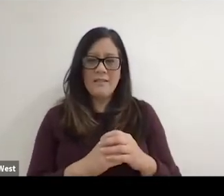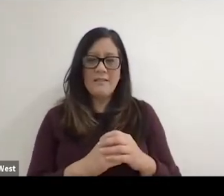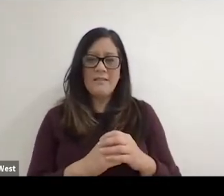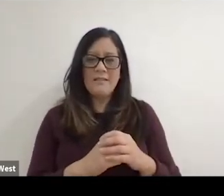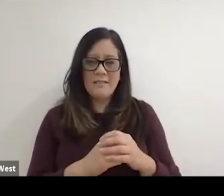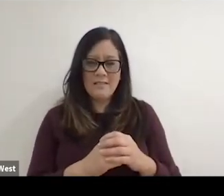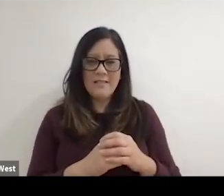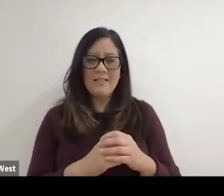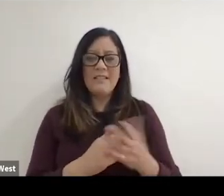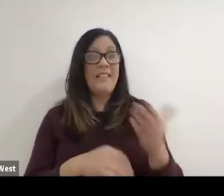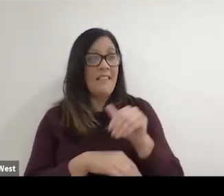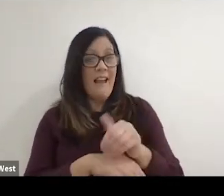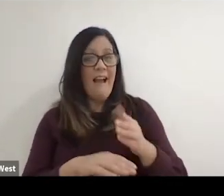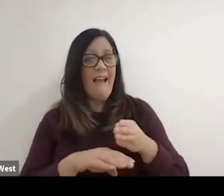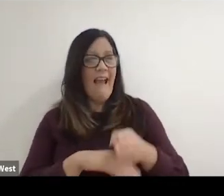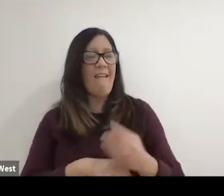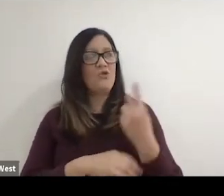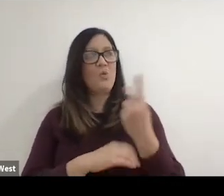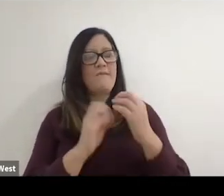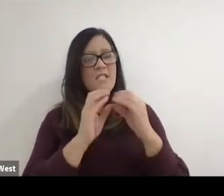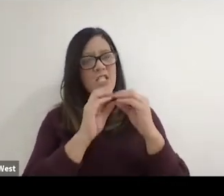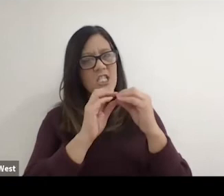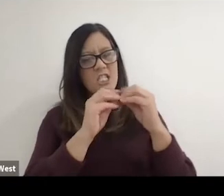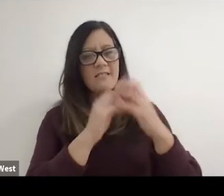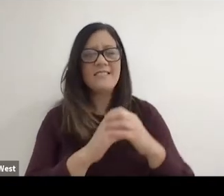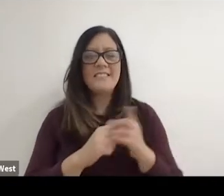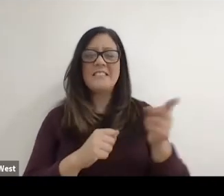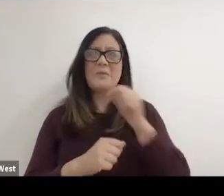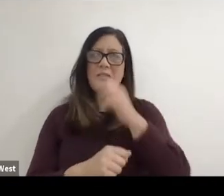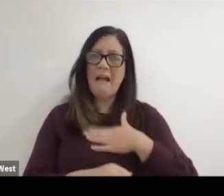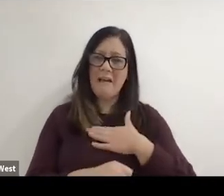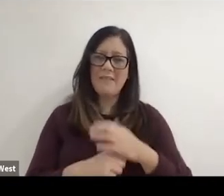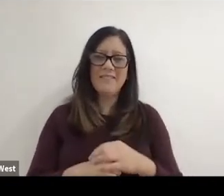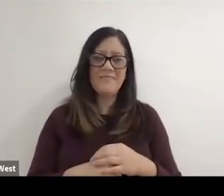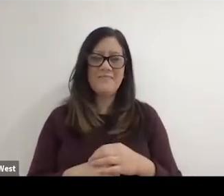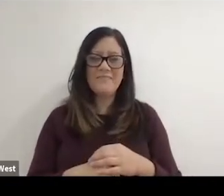he got home the night afterward, we'd had our bust up and and so. But anyway, it wouldn't be any